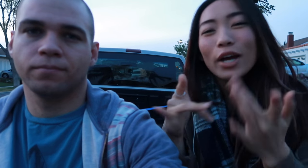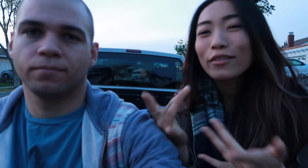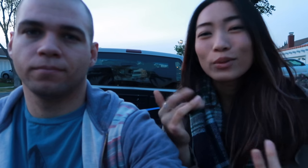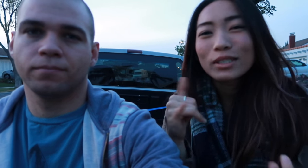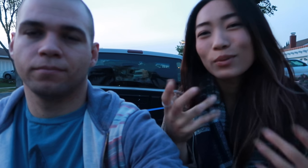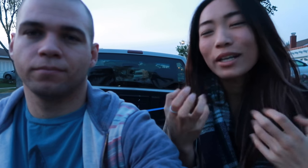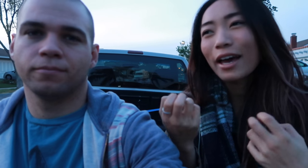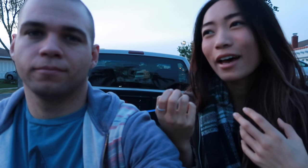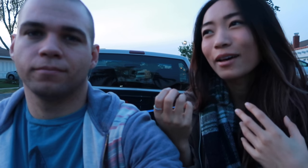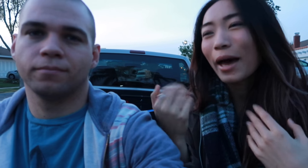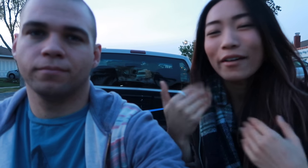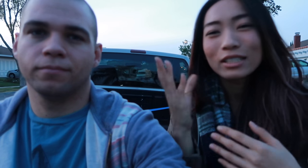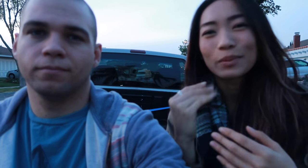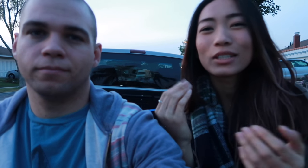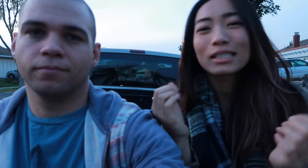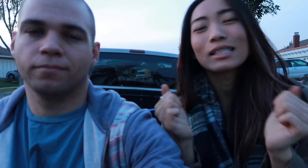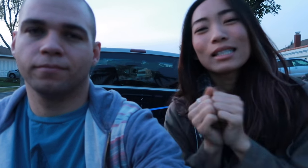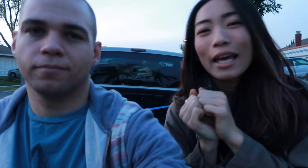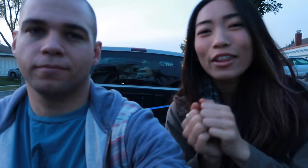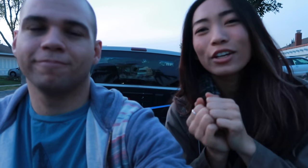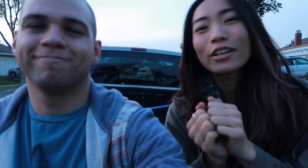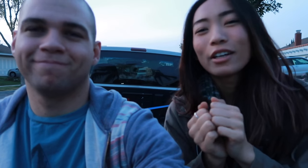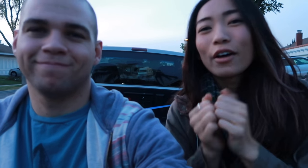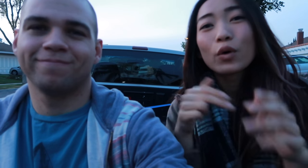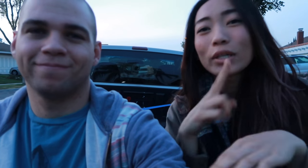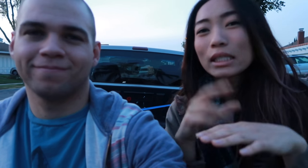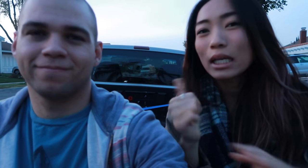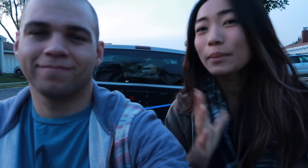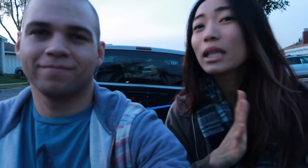travel we still want to have experiences together. Of course it's not going to be